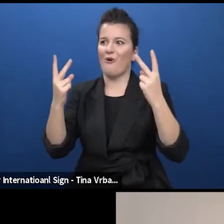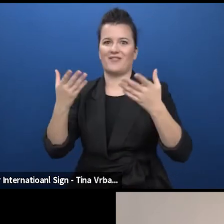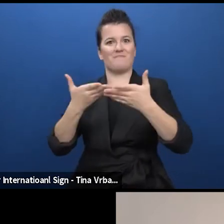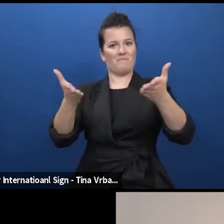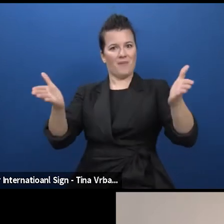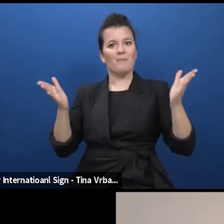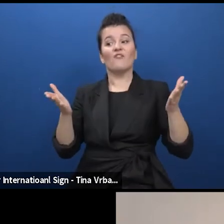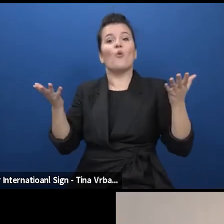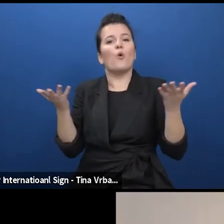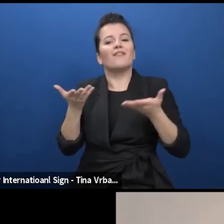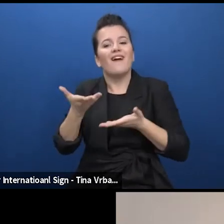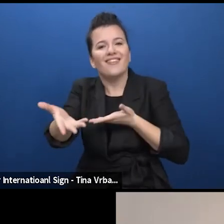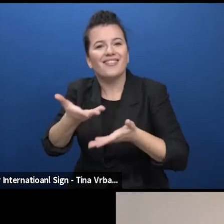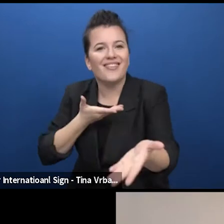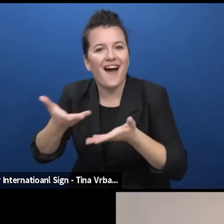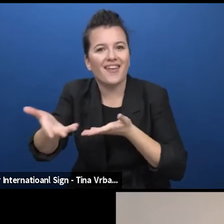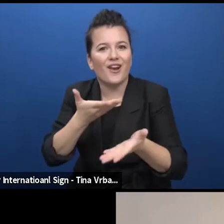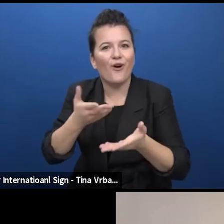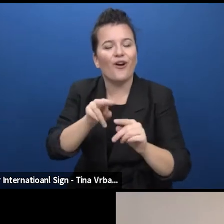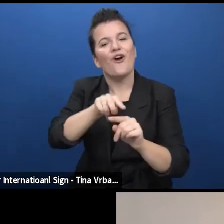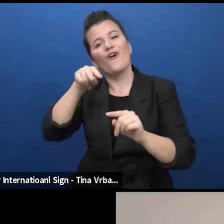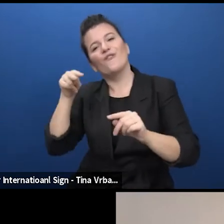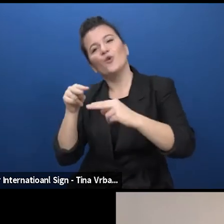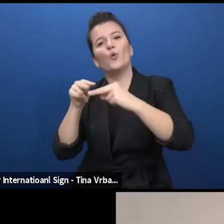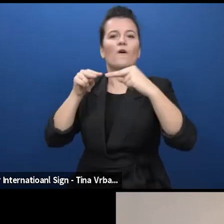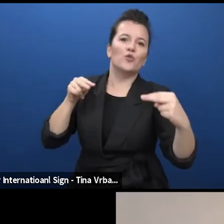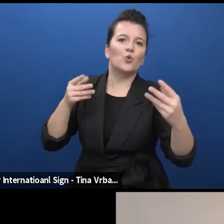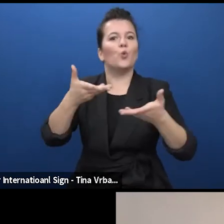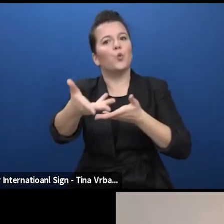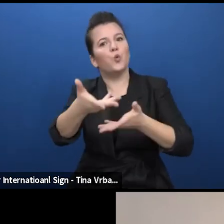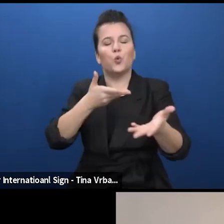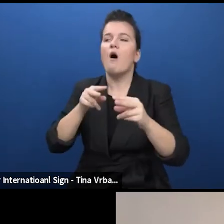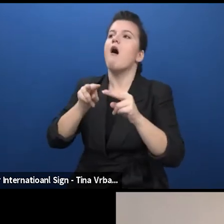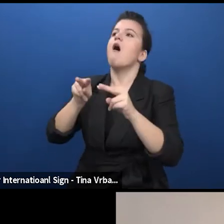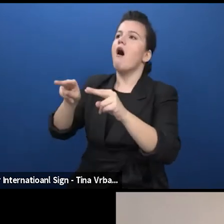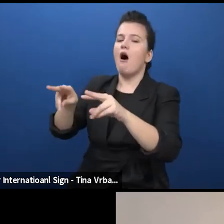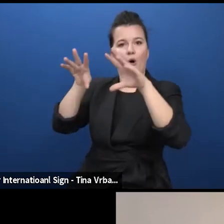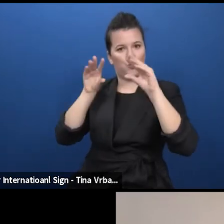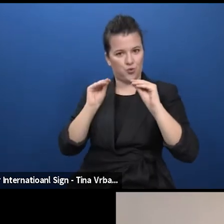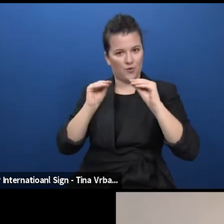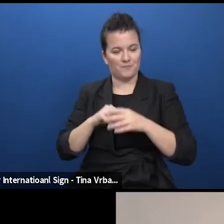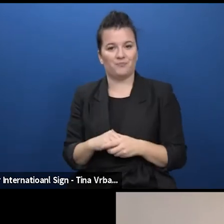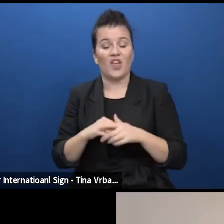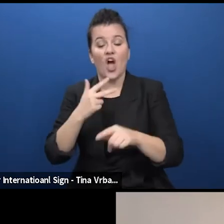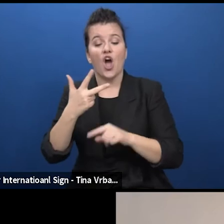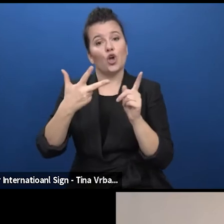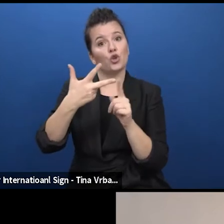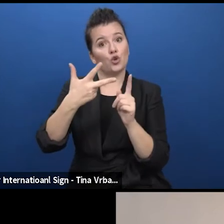and third, the next three days of the Forum and the topics addressed will give the possibility of